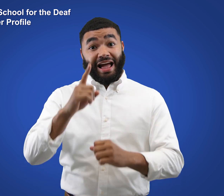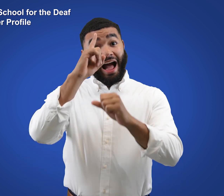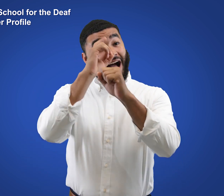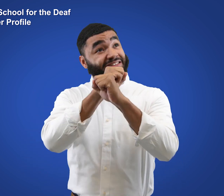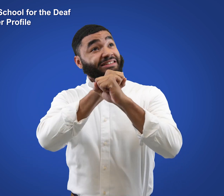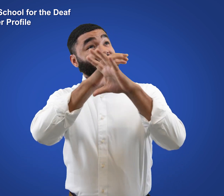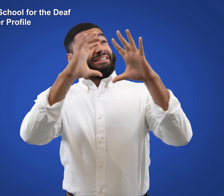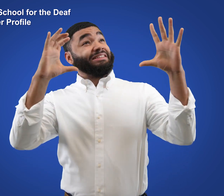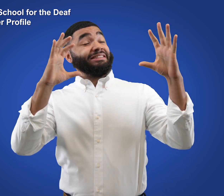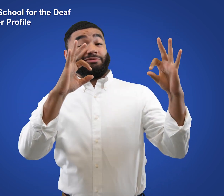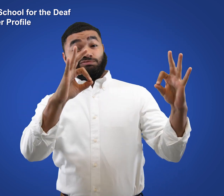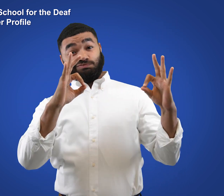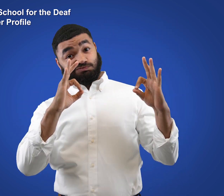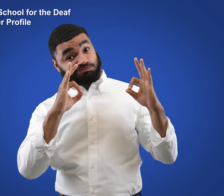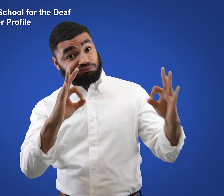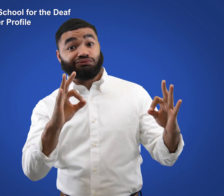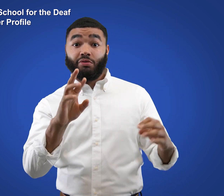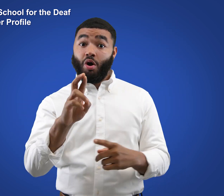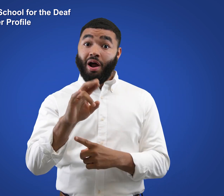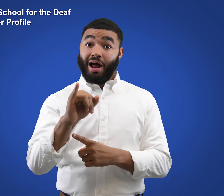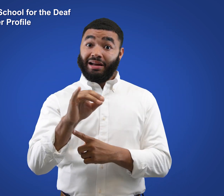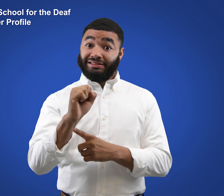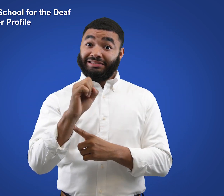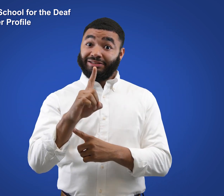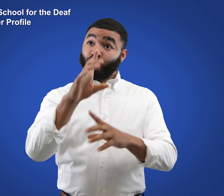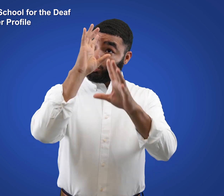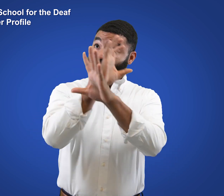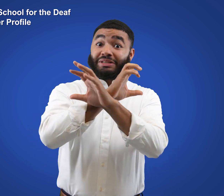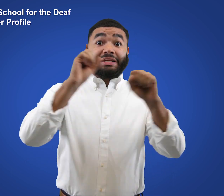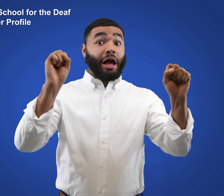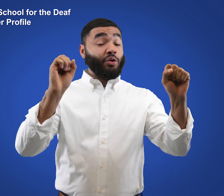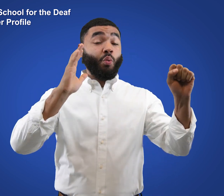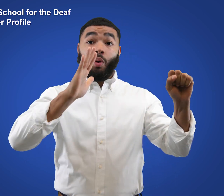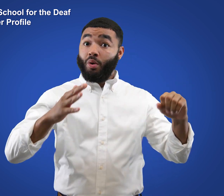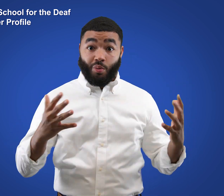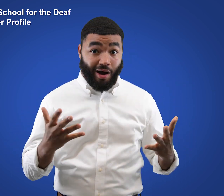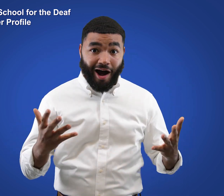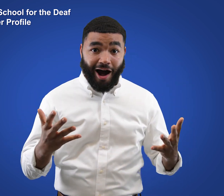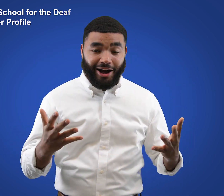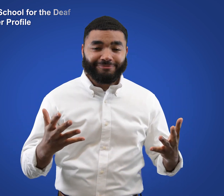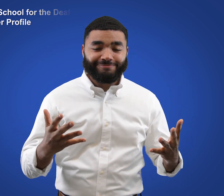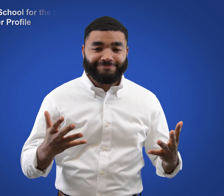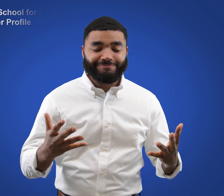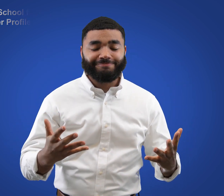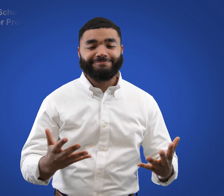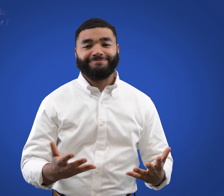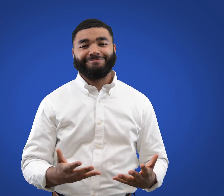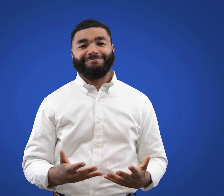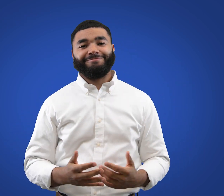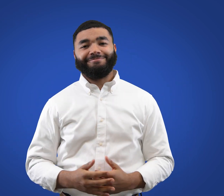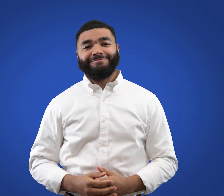The ideal Director of the Rhode Island School for the Deaf will: